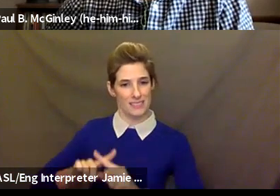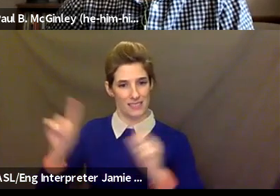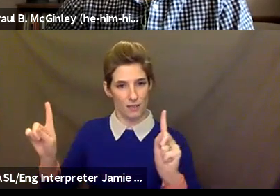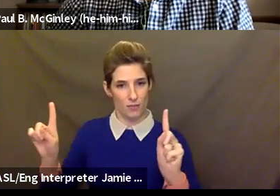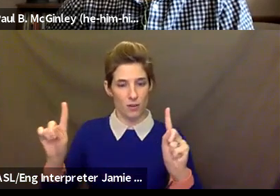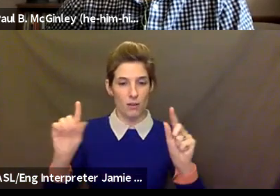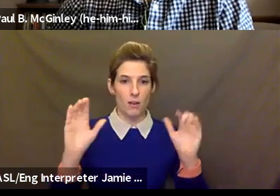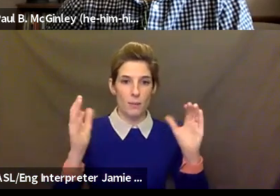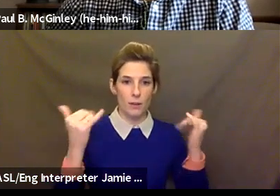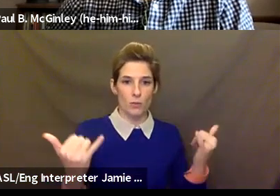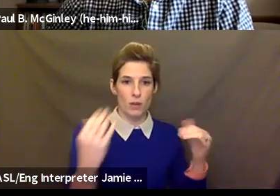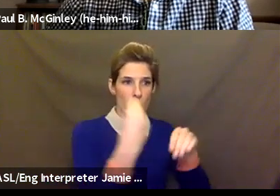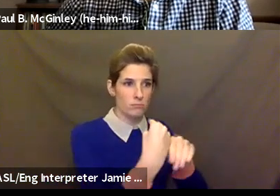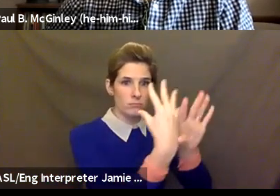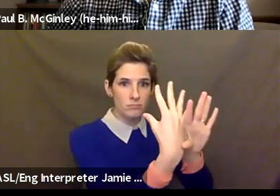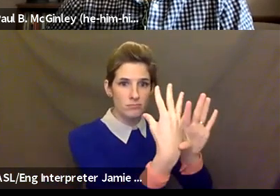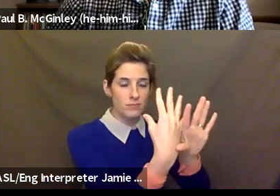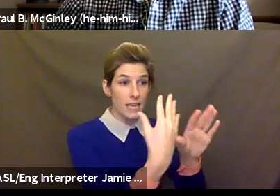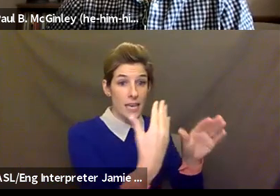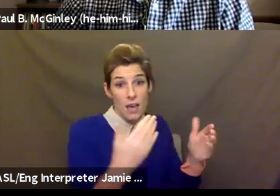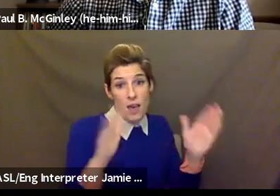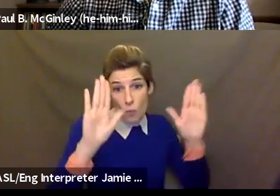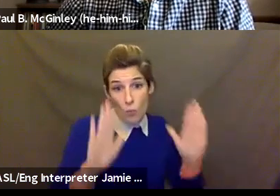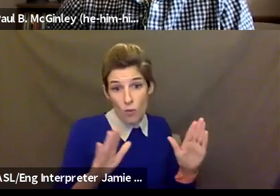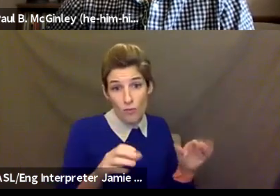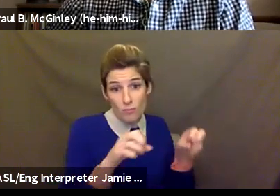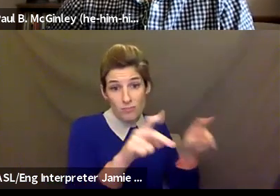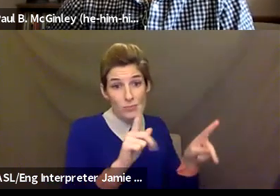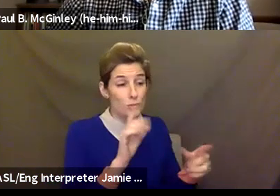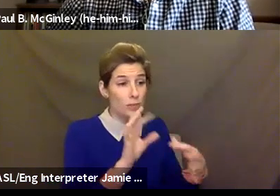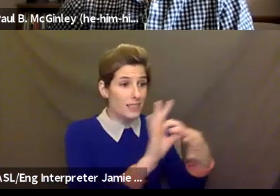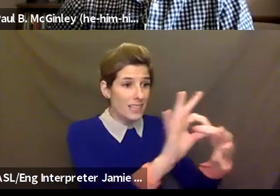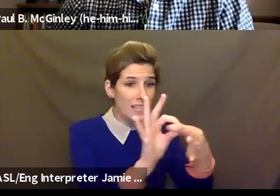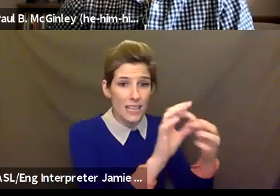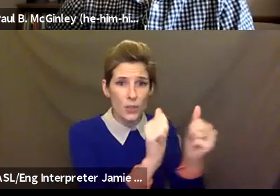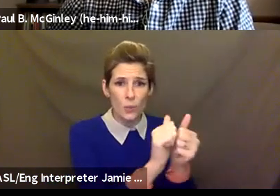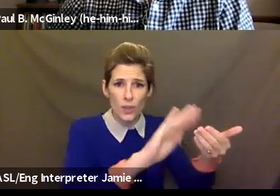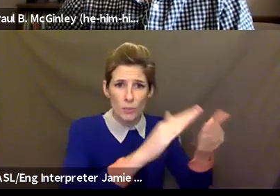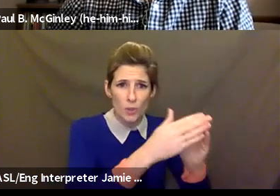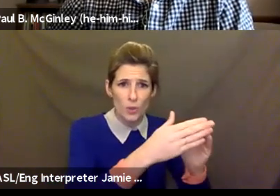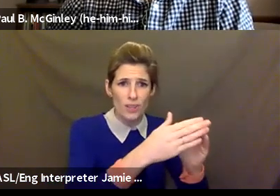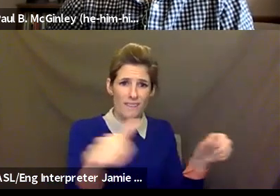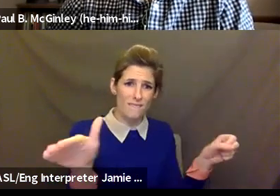wonderful implications in some respects. It feels like we're connecting with communities in a different way.